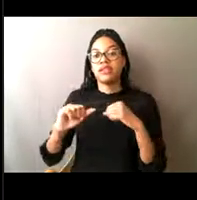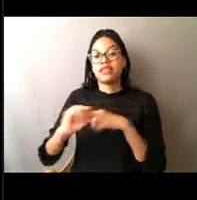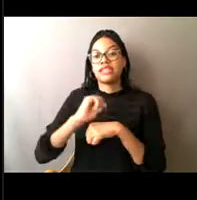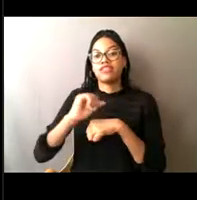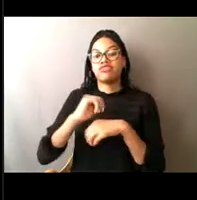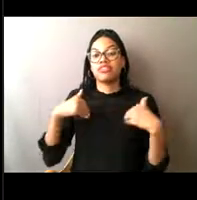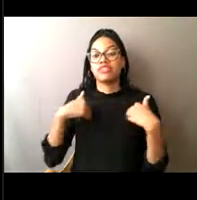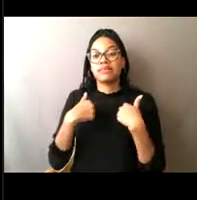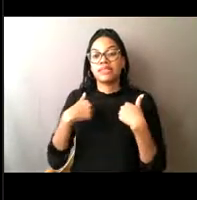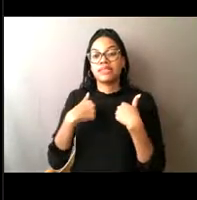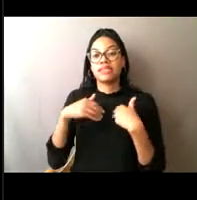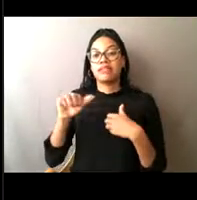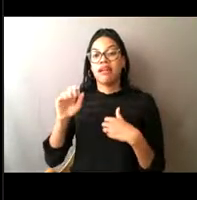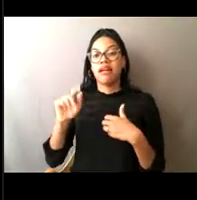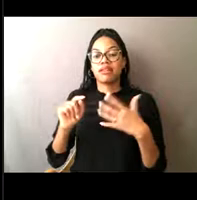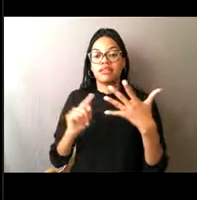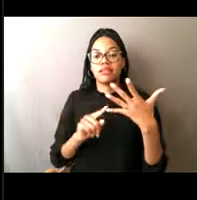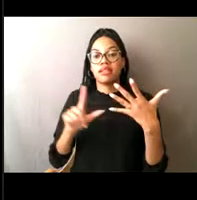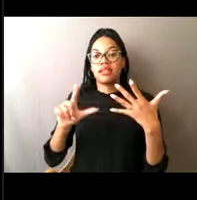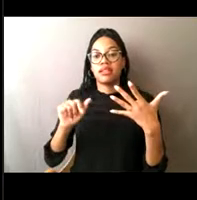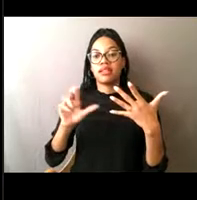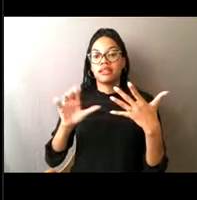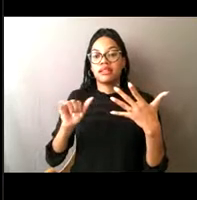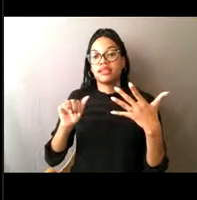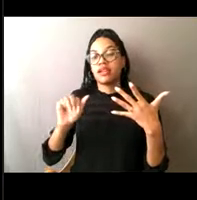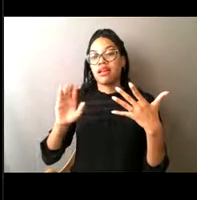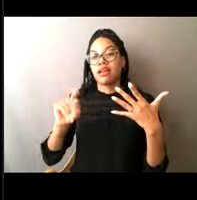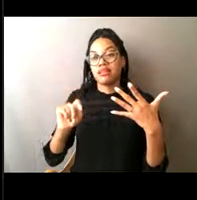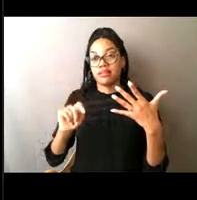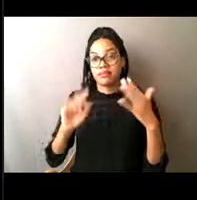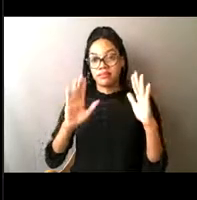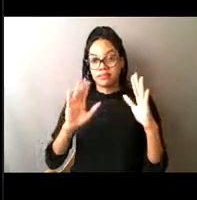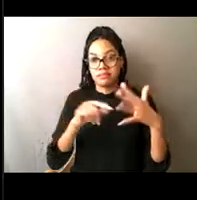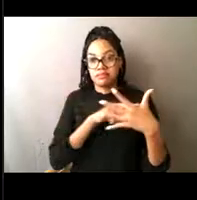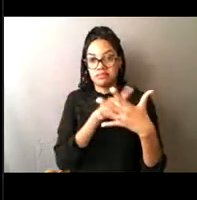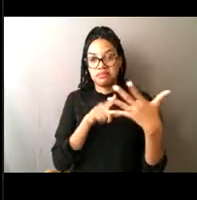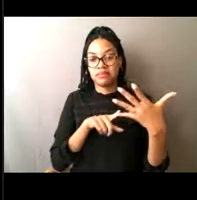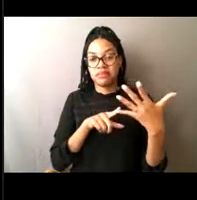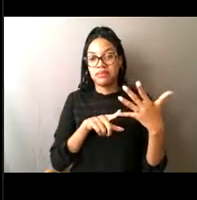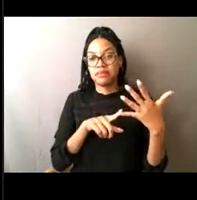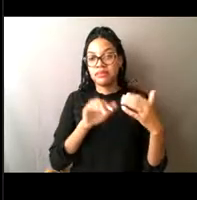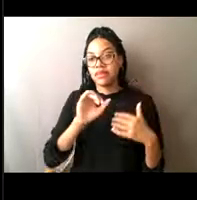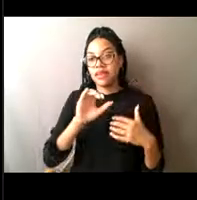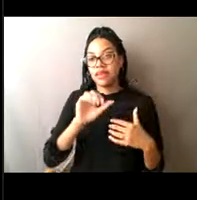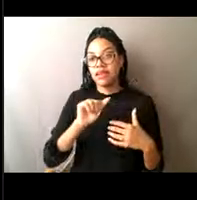and then we have over there a pie chart, which shows for the year 2020,